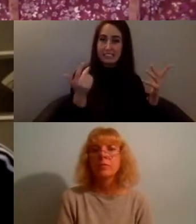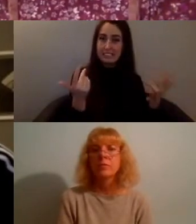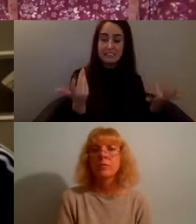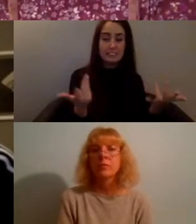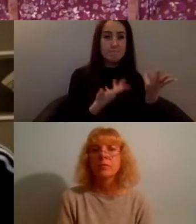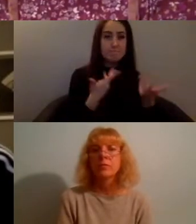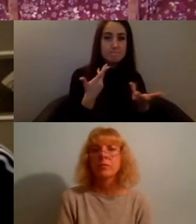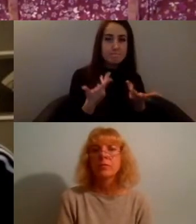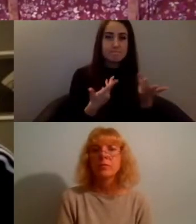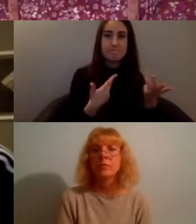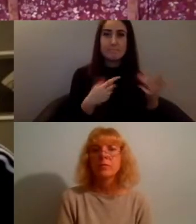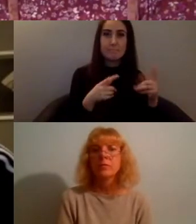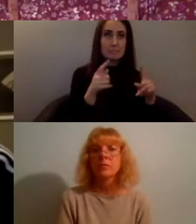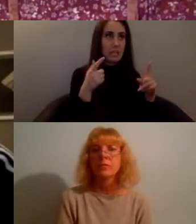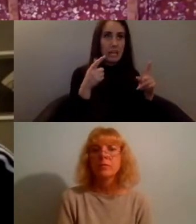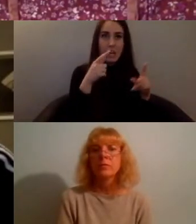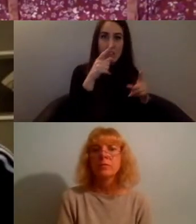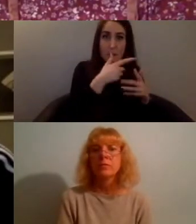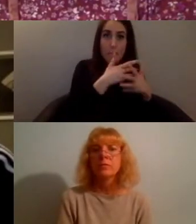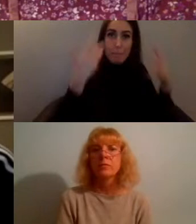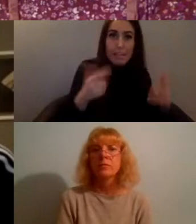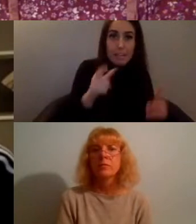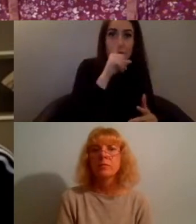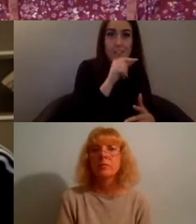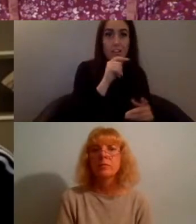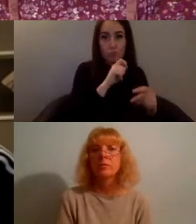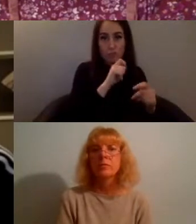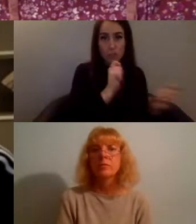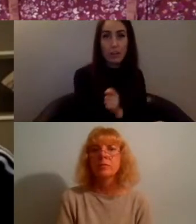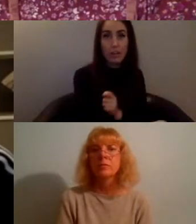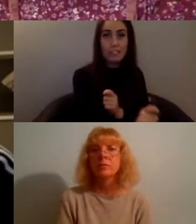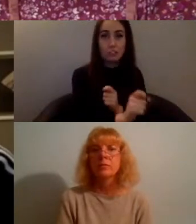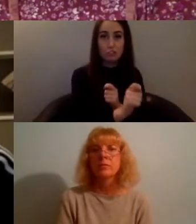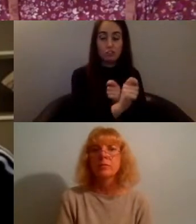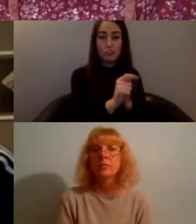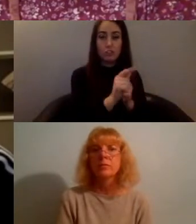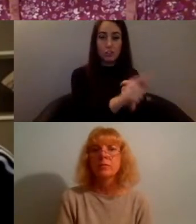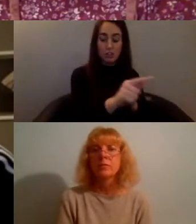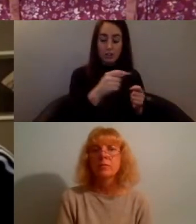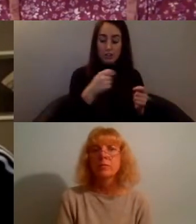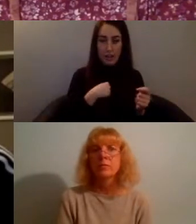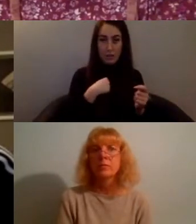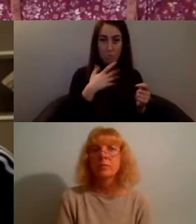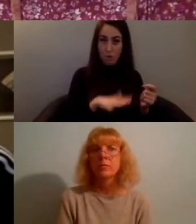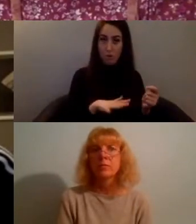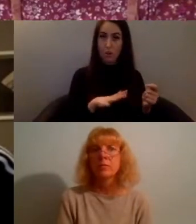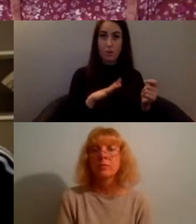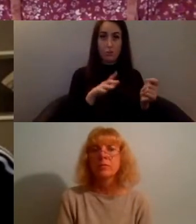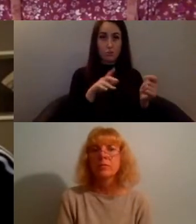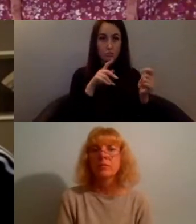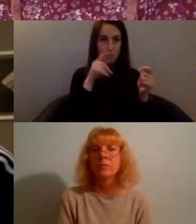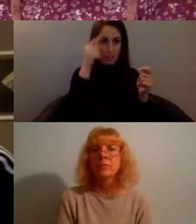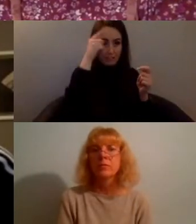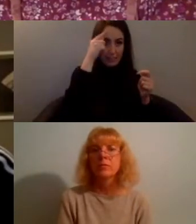so much change and I want to see how we can make our activism translate into real action